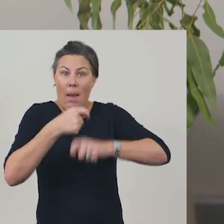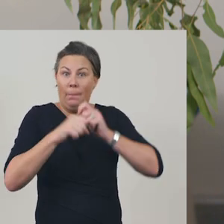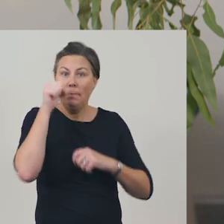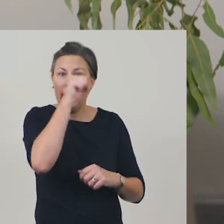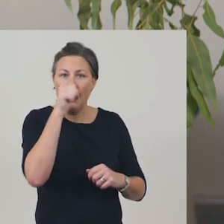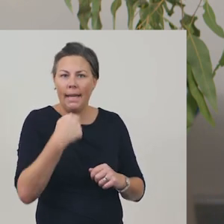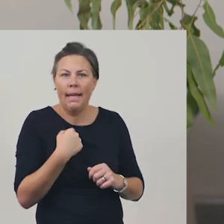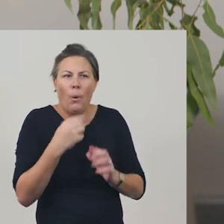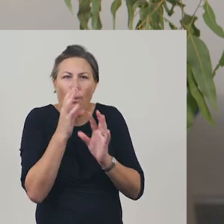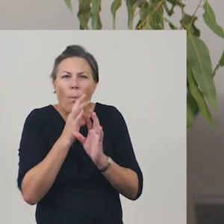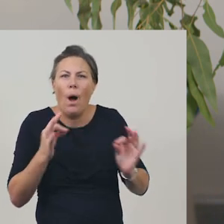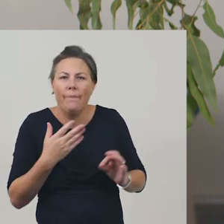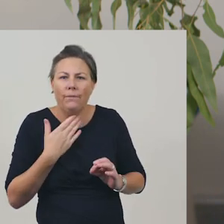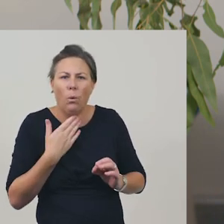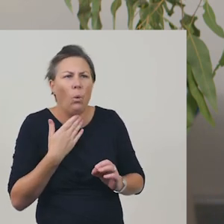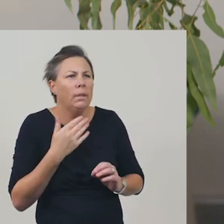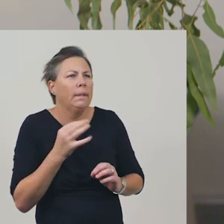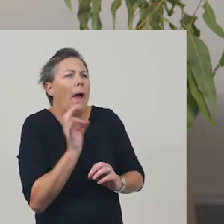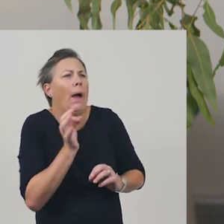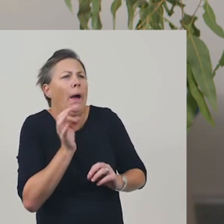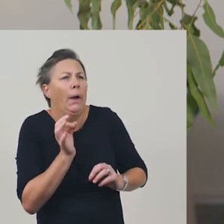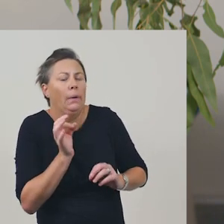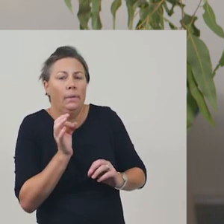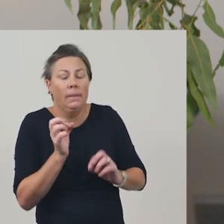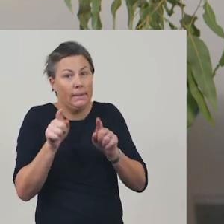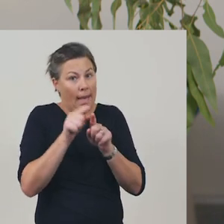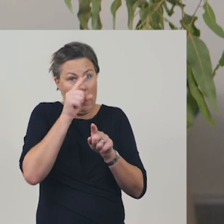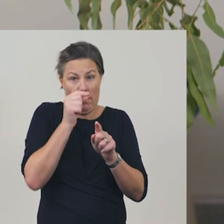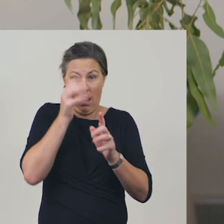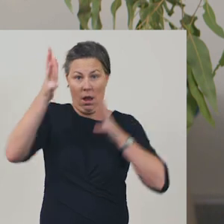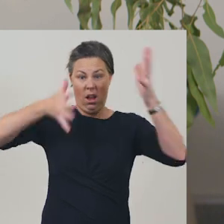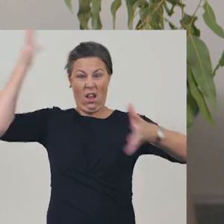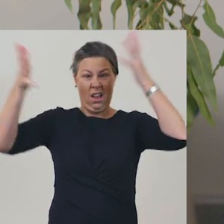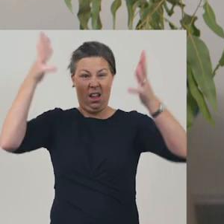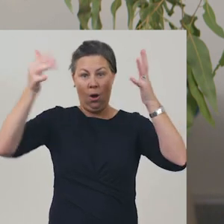Did you notice how the volume of my voice suited the character I was playing?